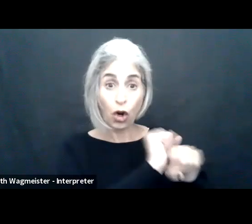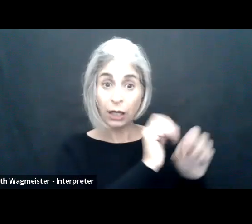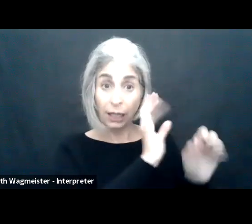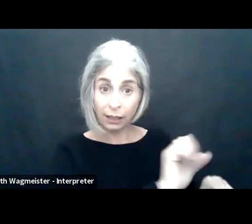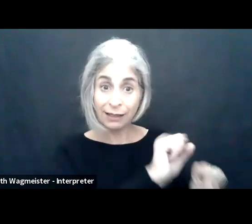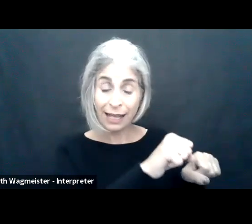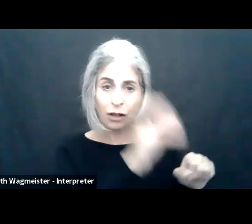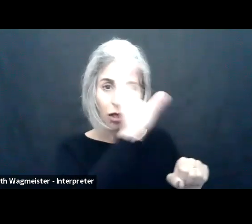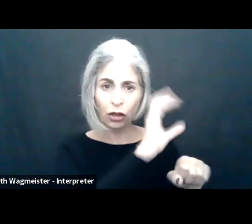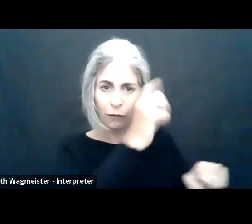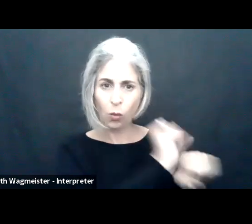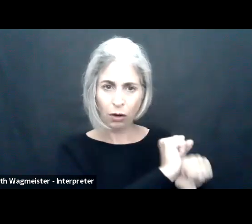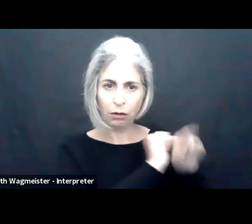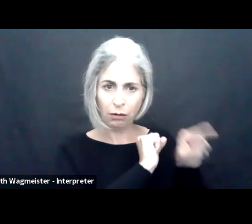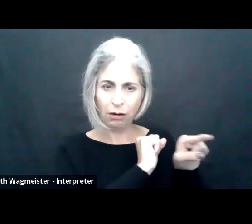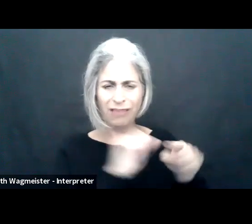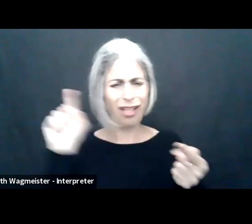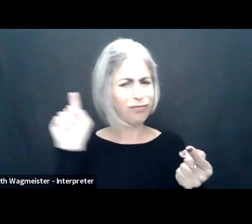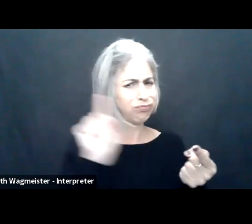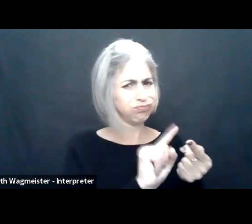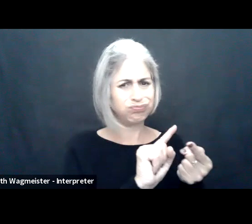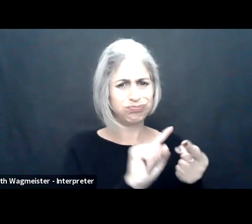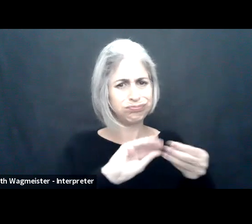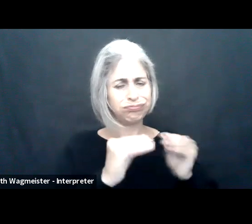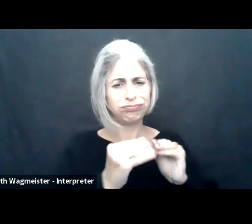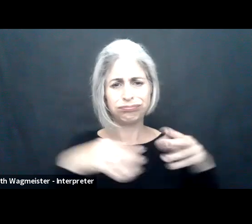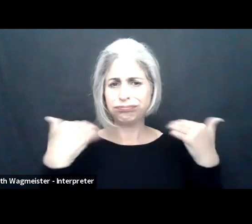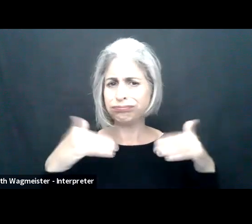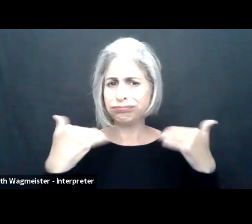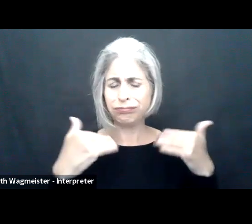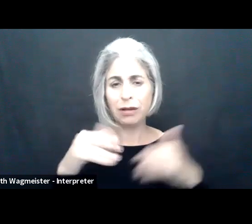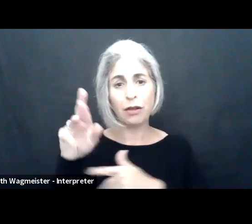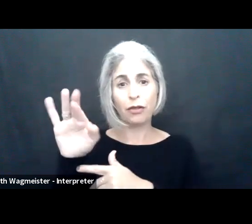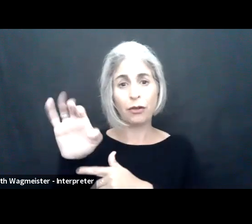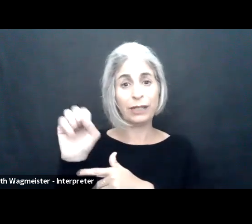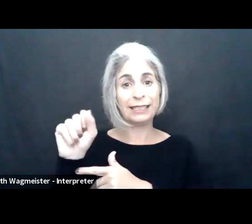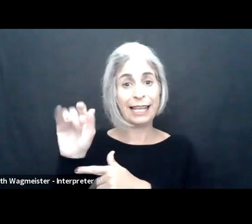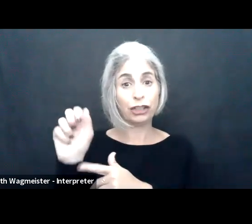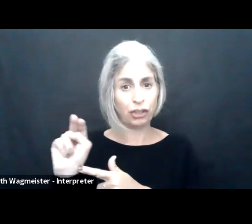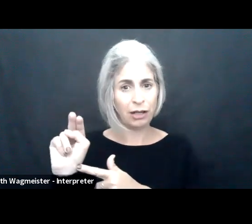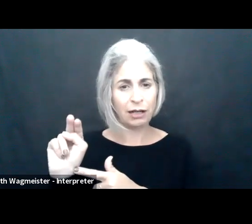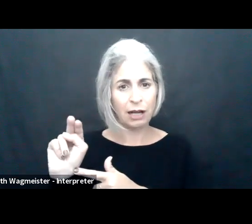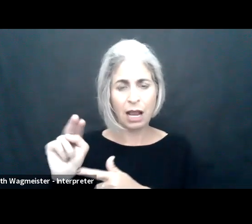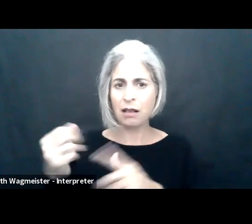The labor force participation rate is people who are working or looking for work.